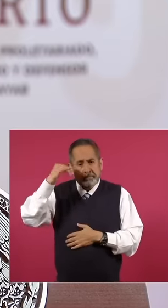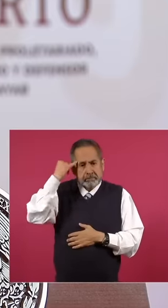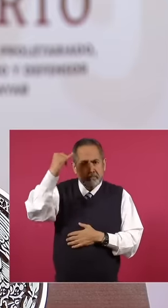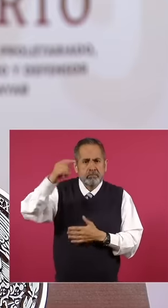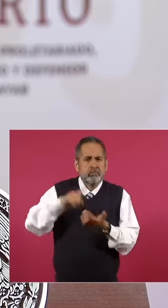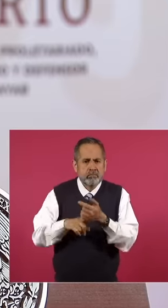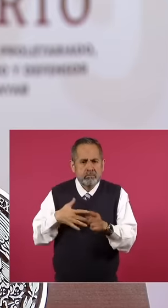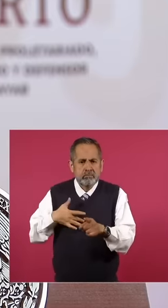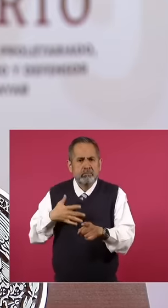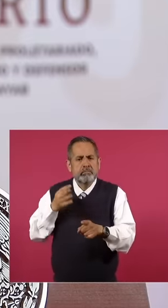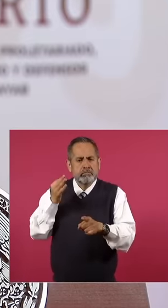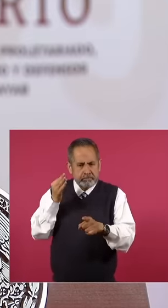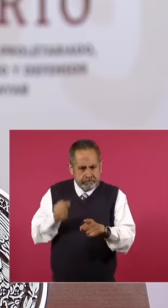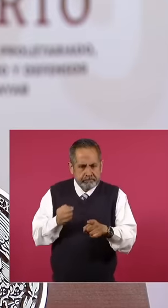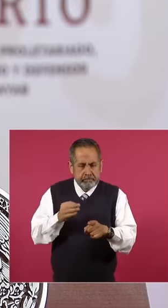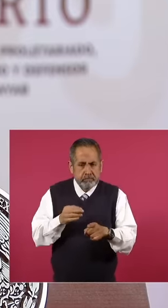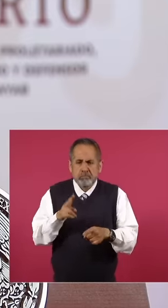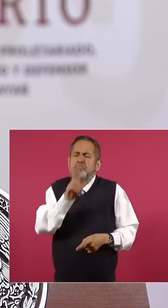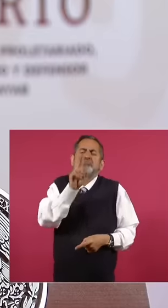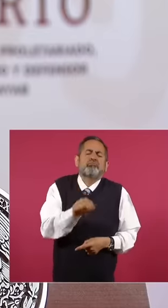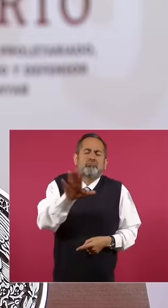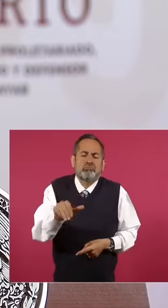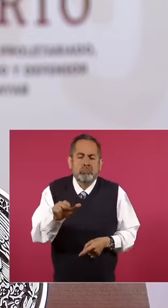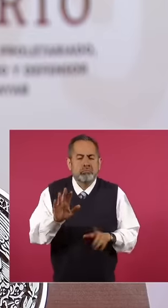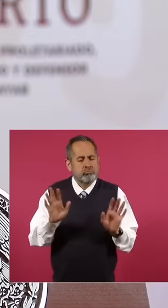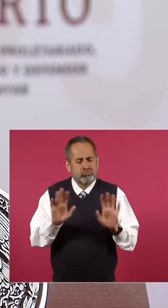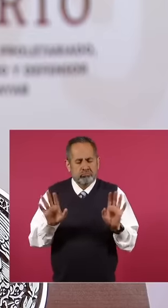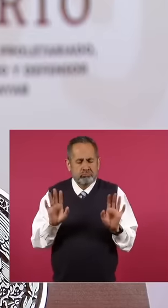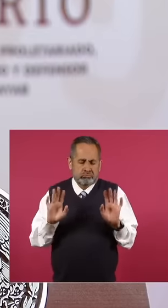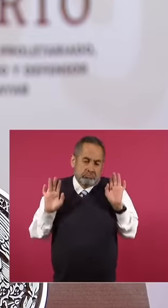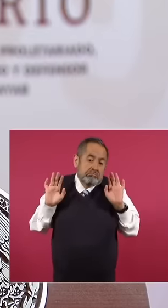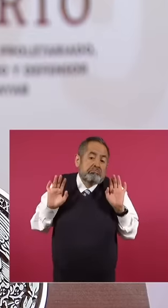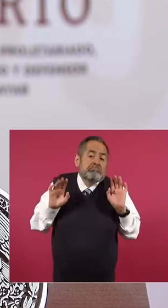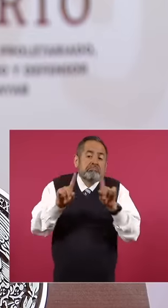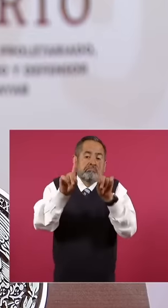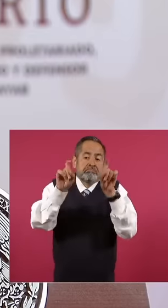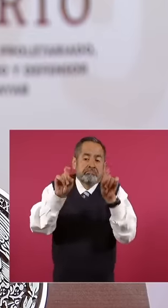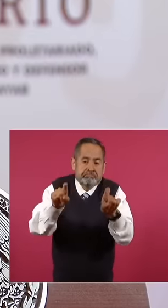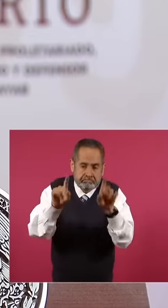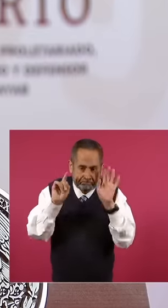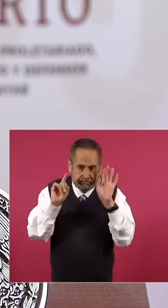that you should never say never but today at this moment at this H quarter to